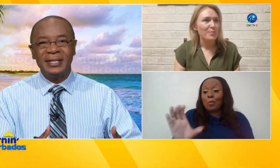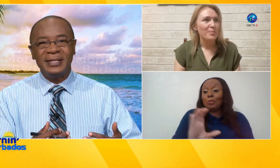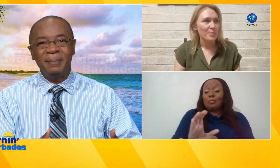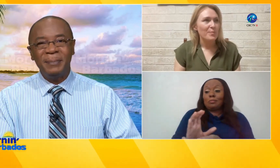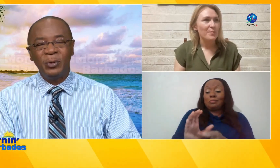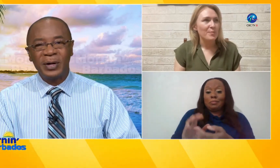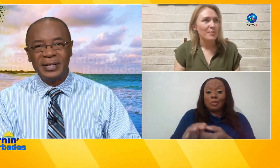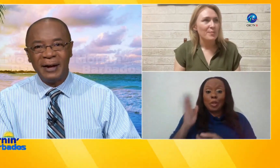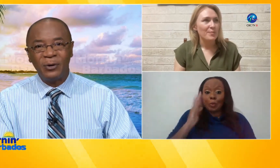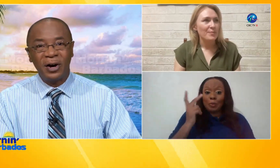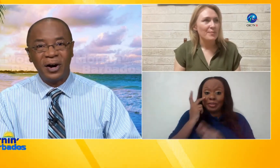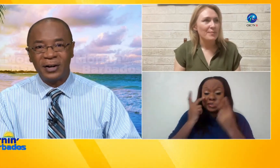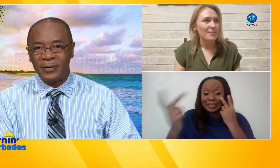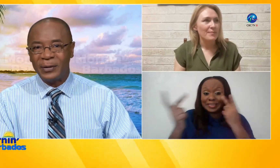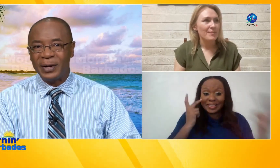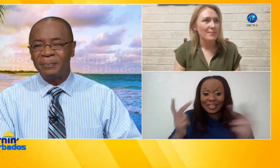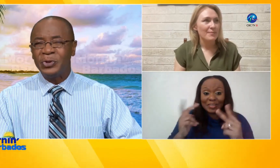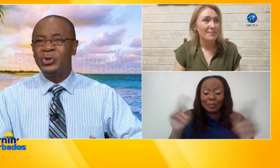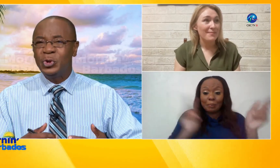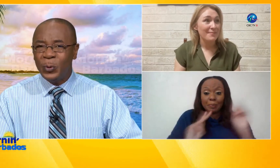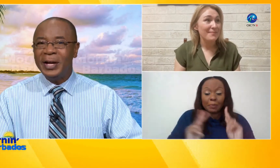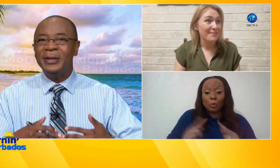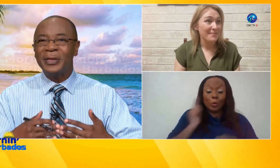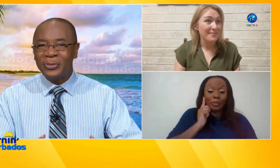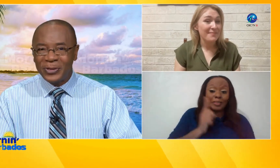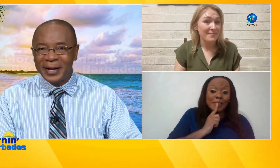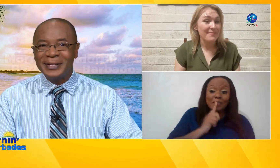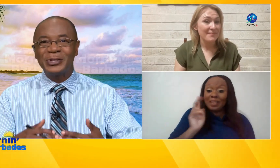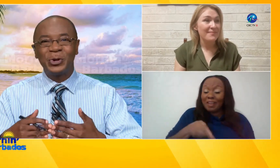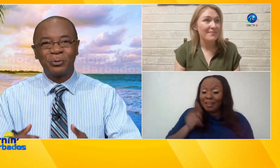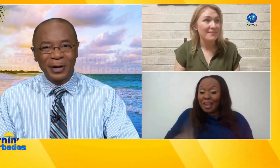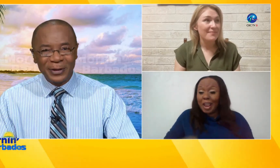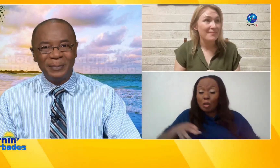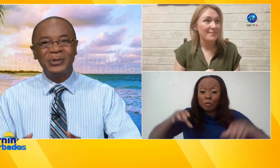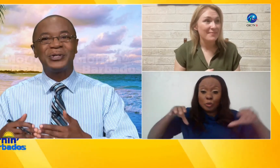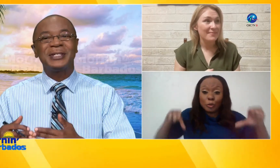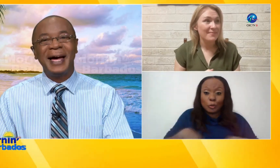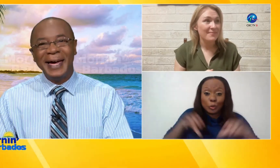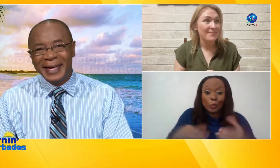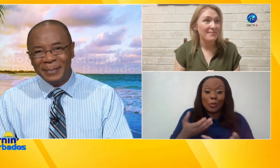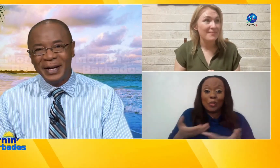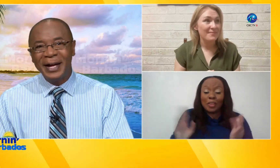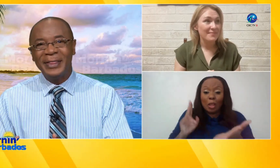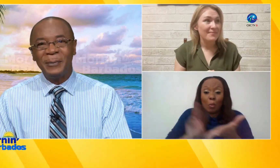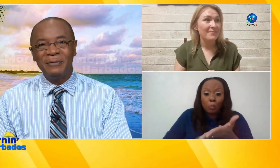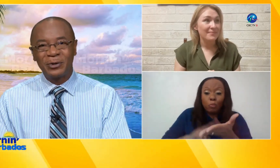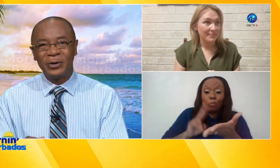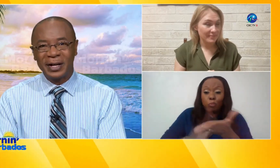to see people who are deaf or hard of hearing doing the things to Rhythm to time that we've